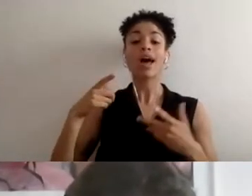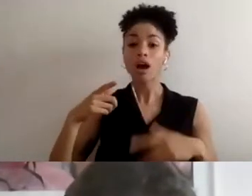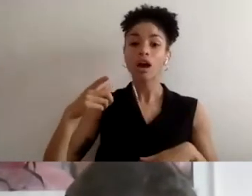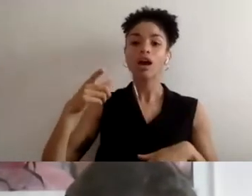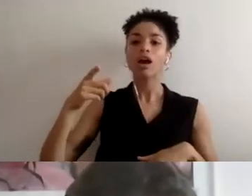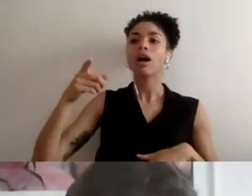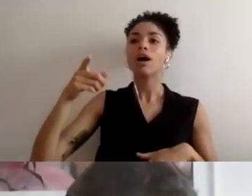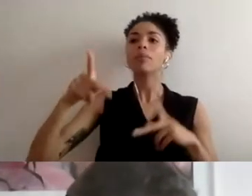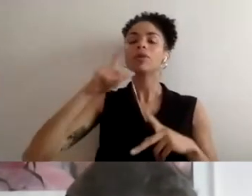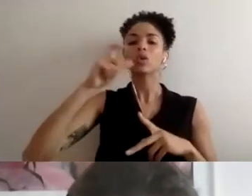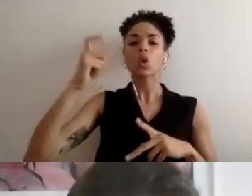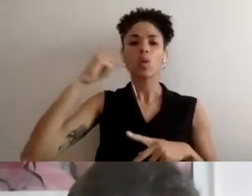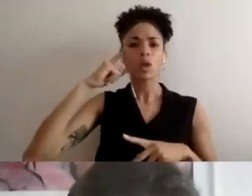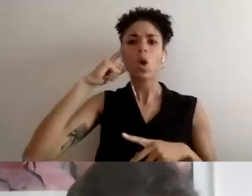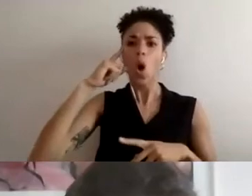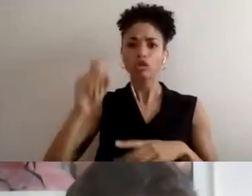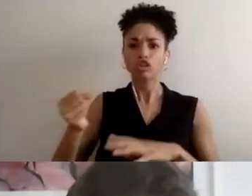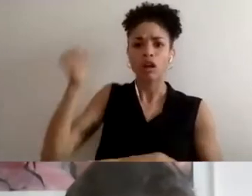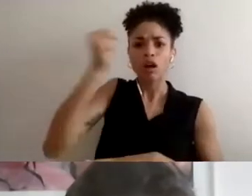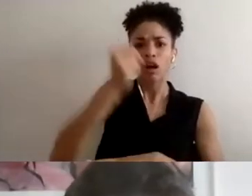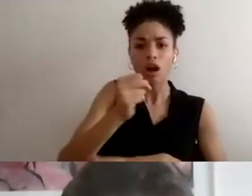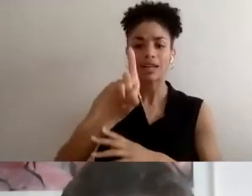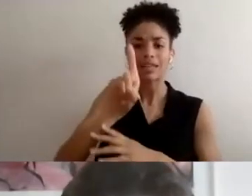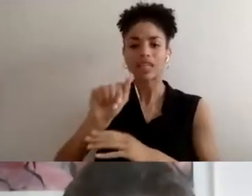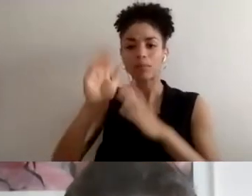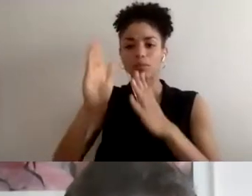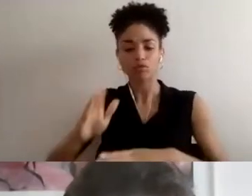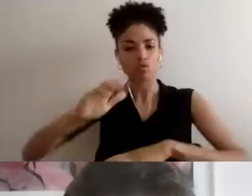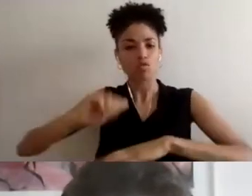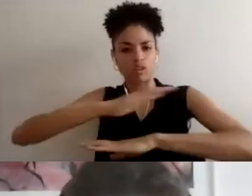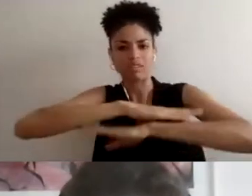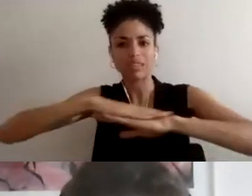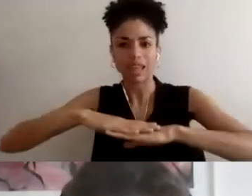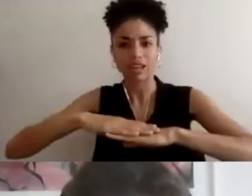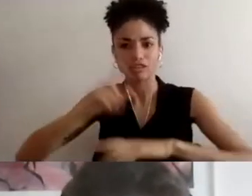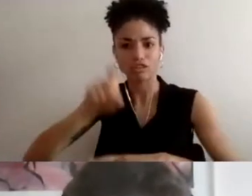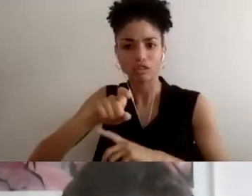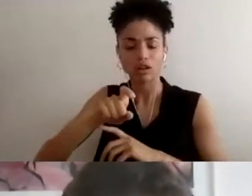It's dehumanizing when you're saying, "Oh 70% of our exhibit is